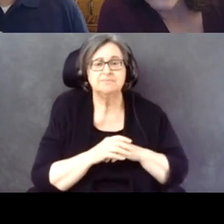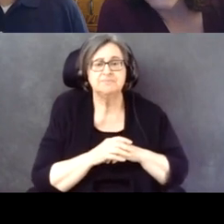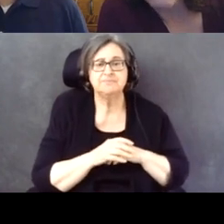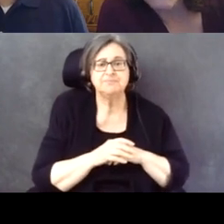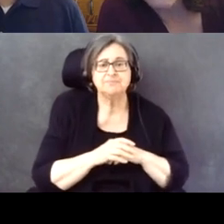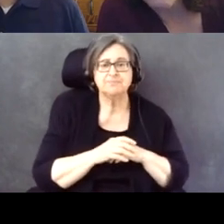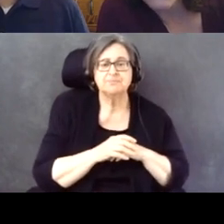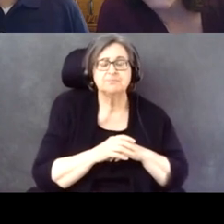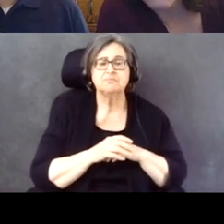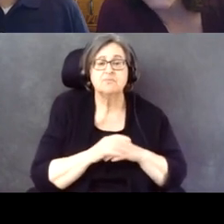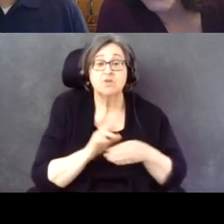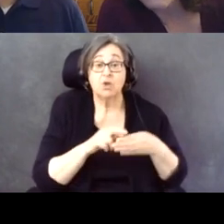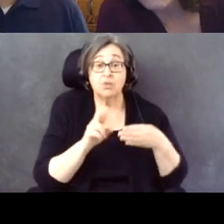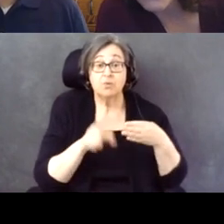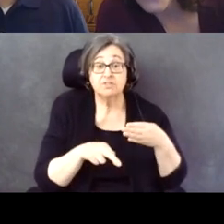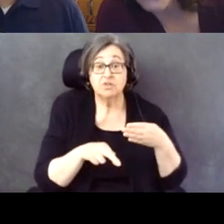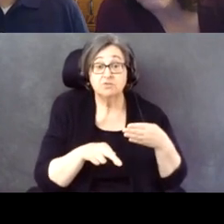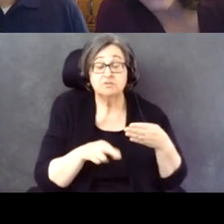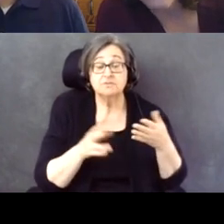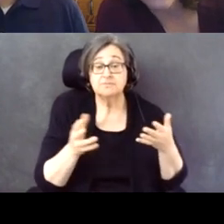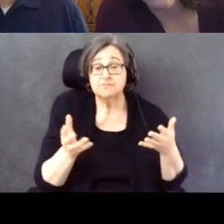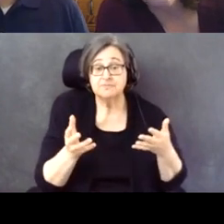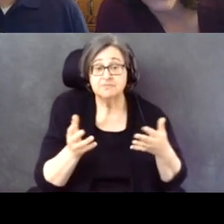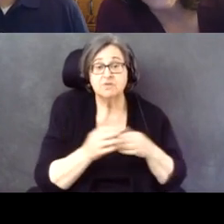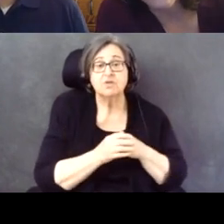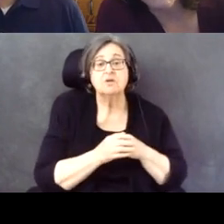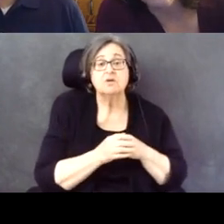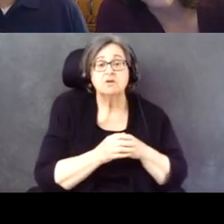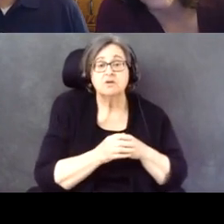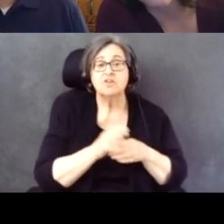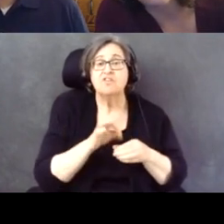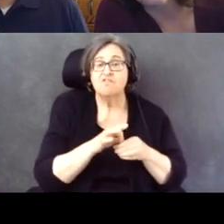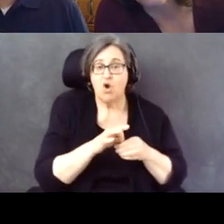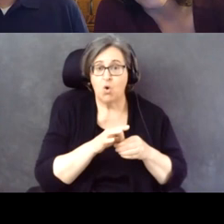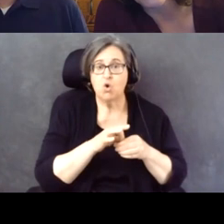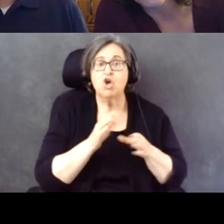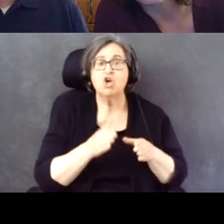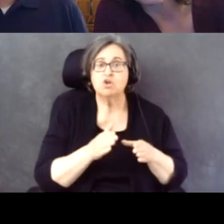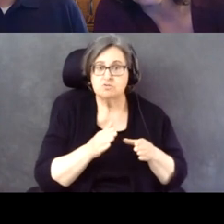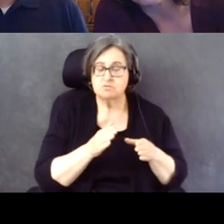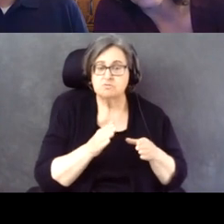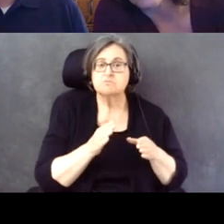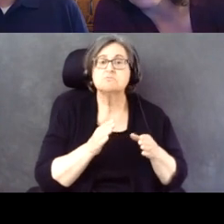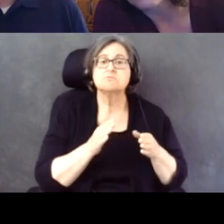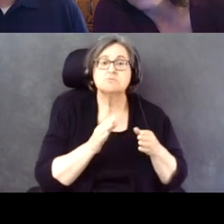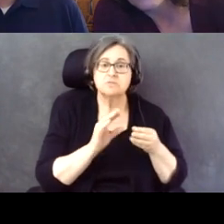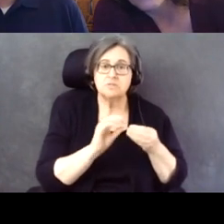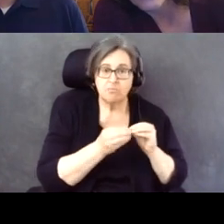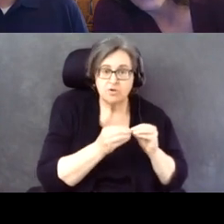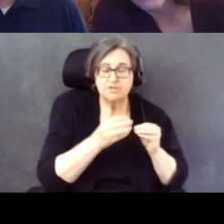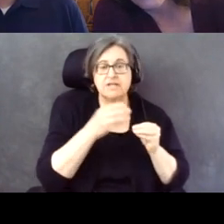And the results on voter turnout and method were very similar between this survey and the Census data.